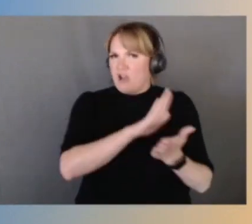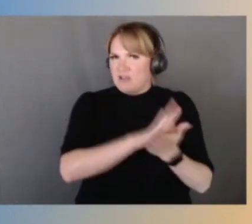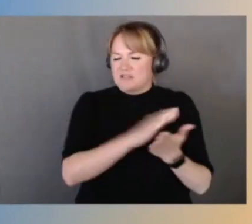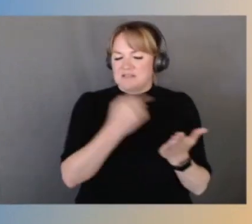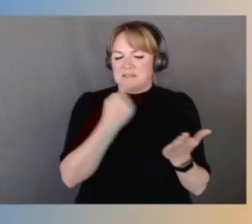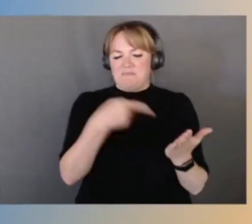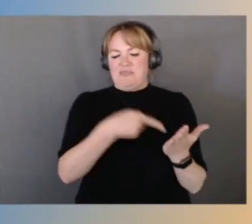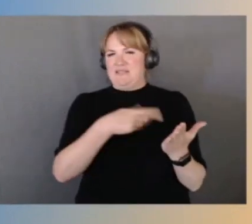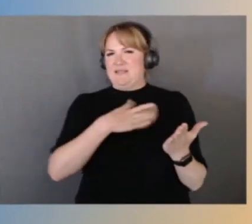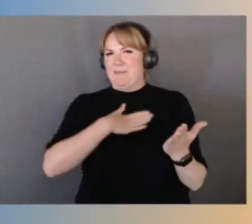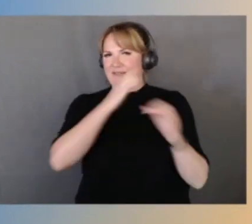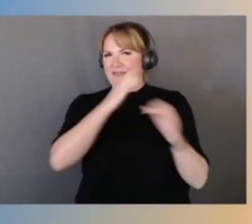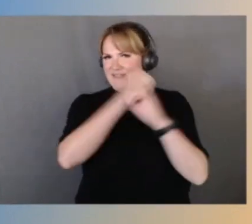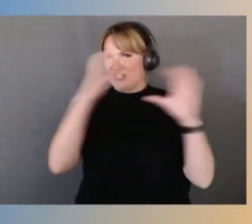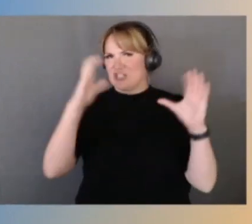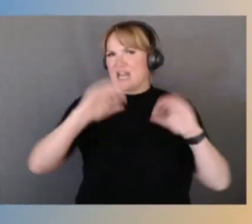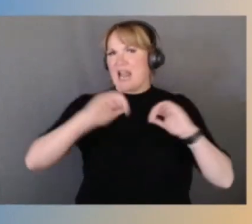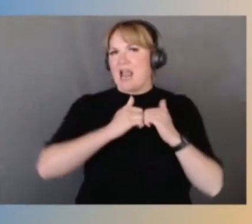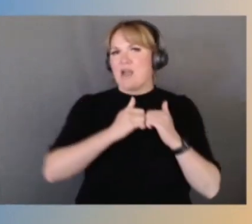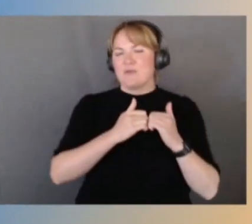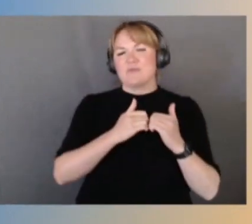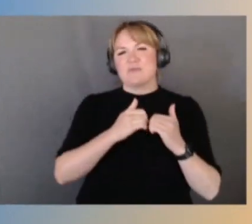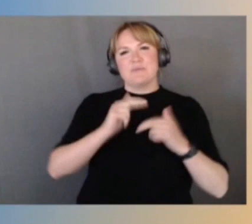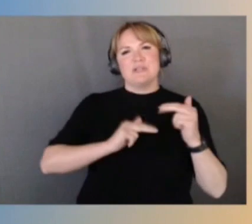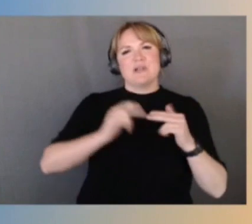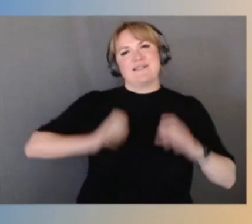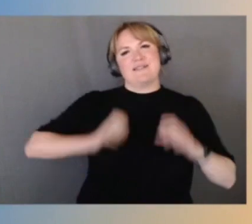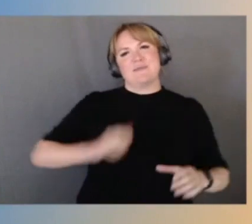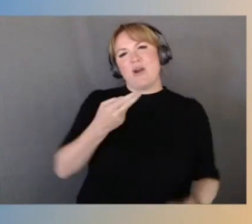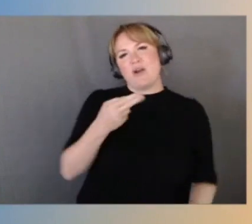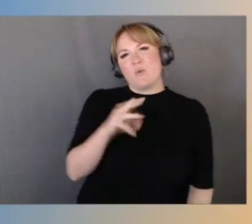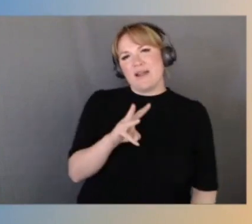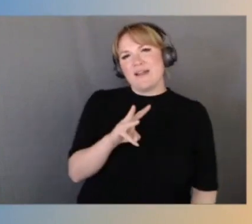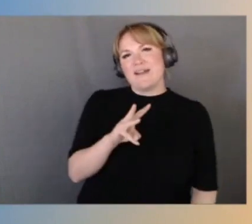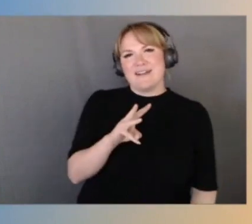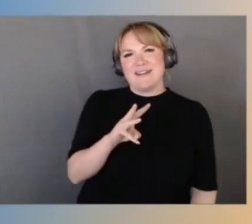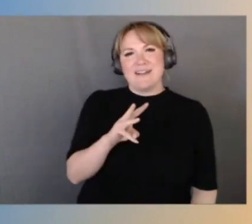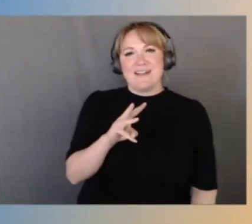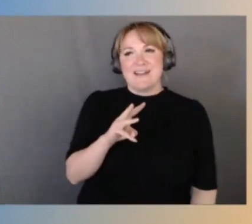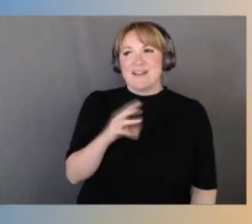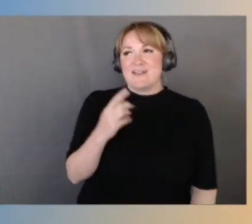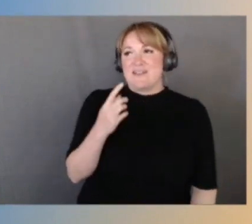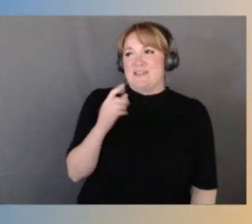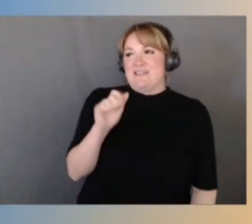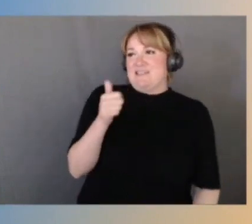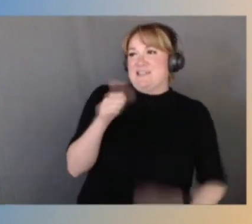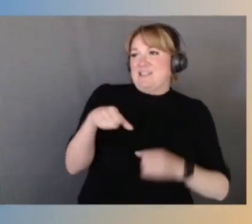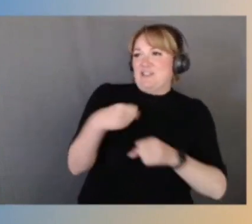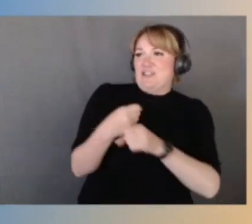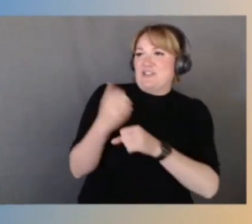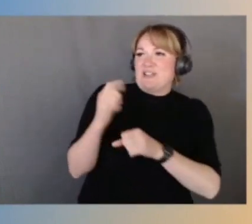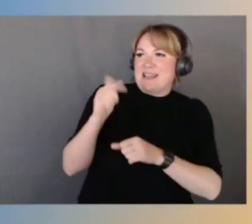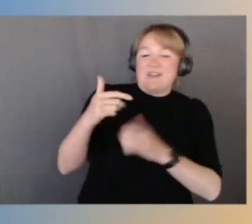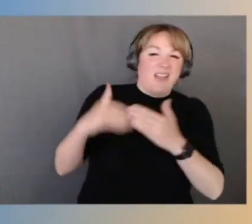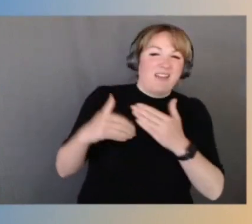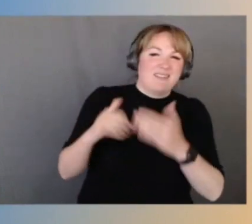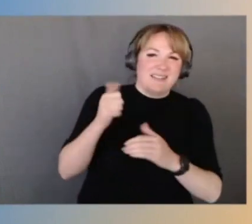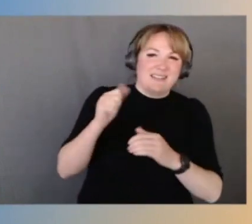the business of building customer hardware. And less than a decade later, here we are with all the cool stuff that you have heard today.